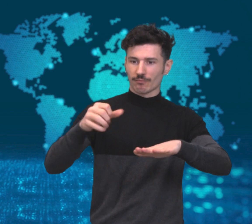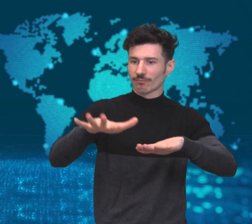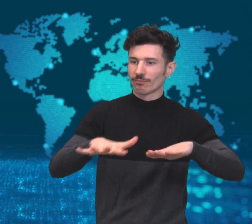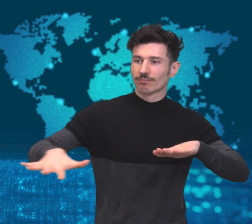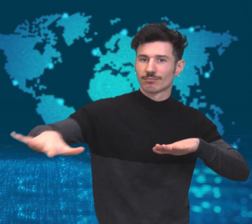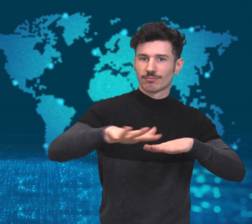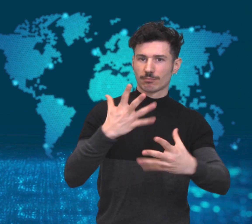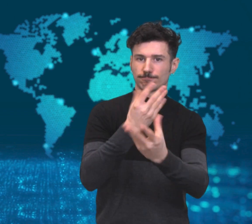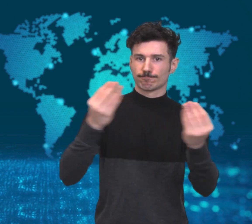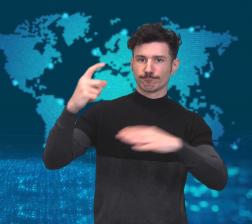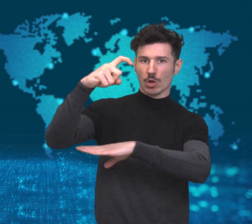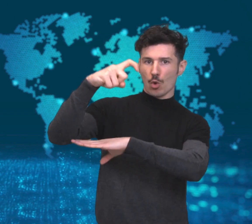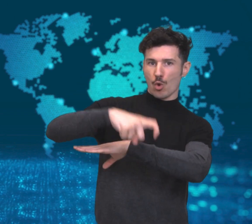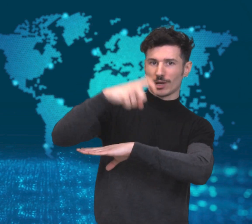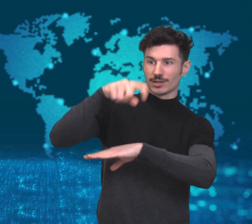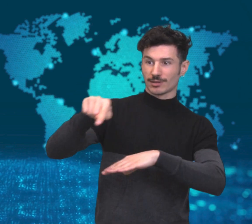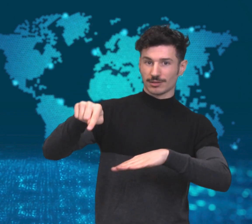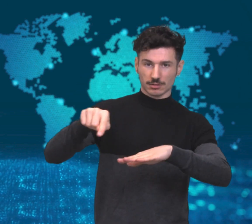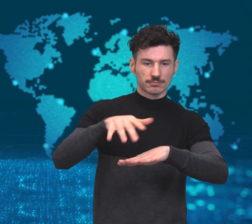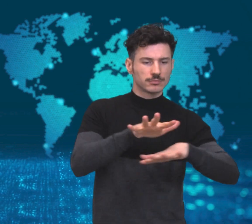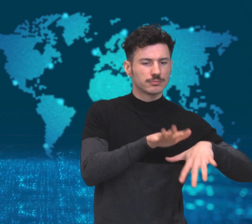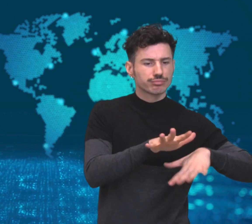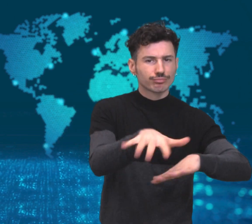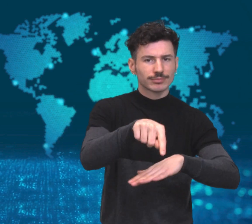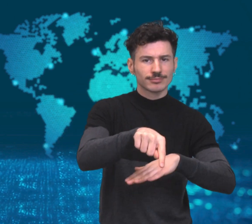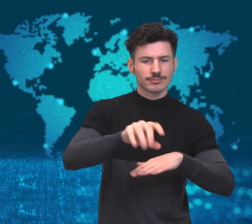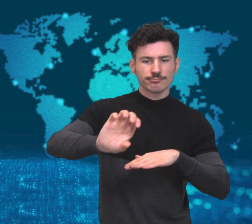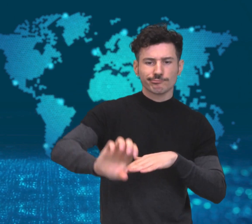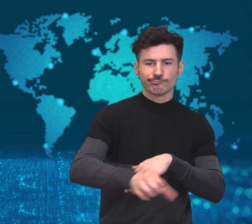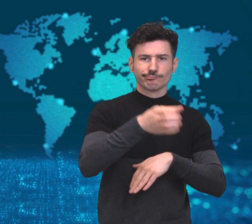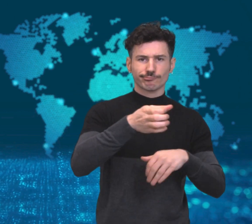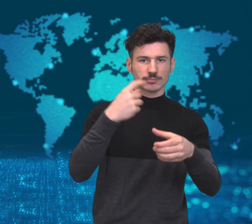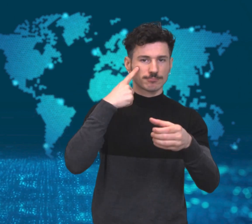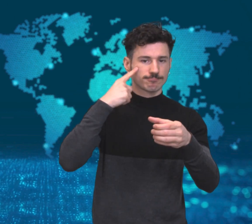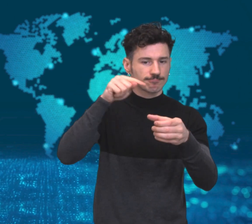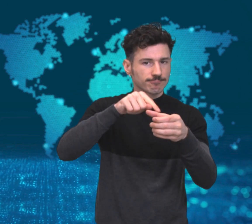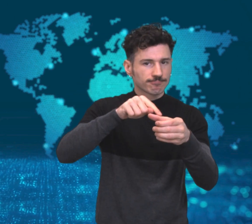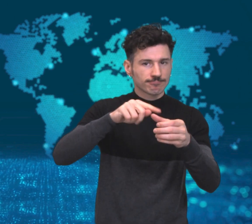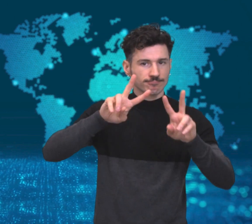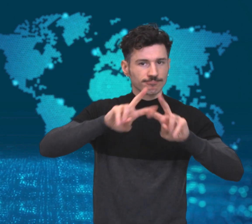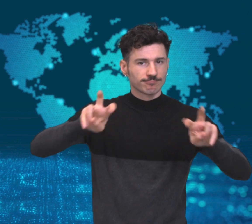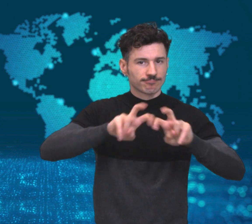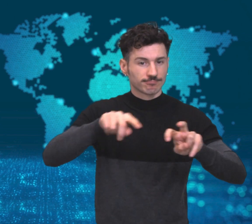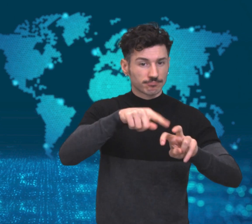The Pakistan navy has taken samples from the sea port